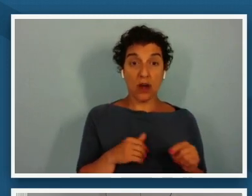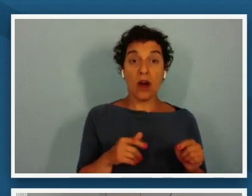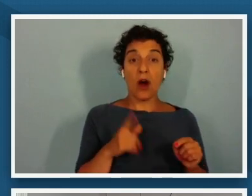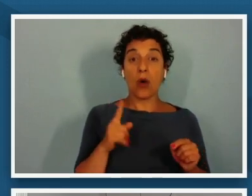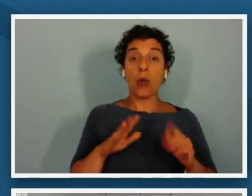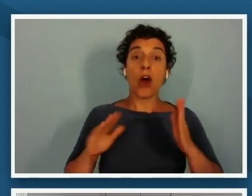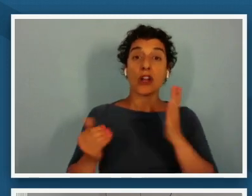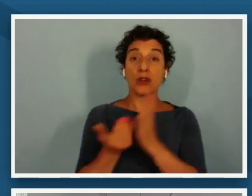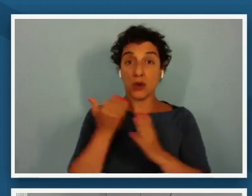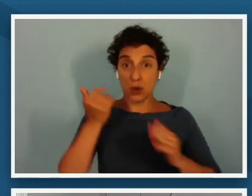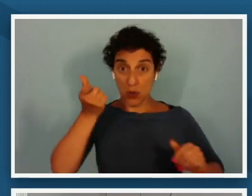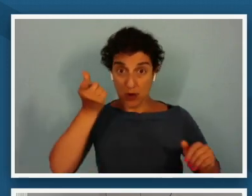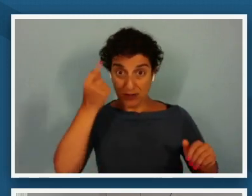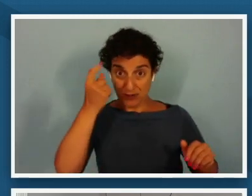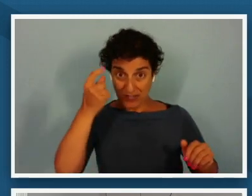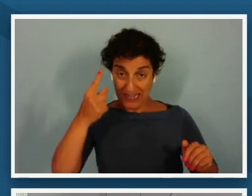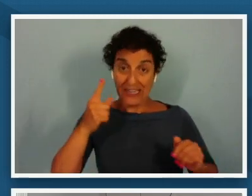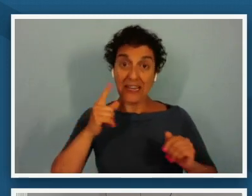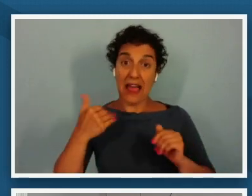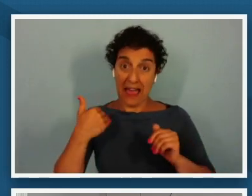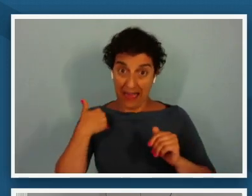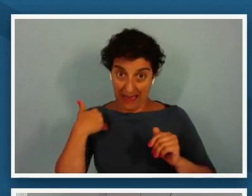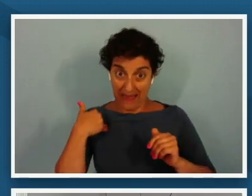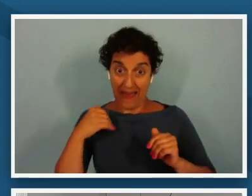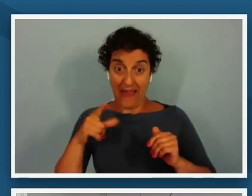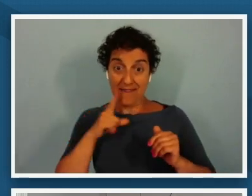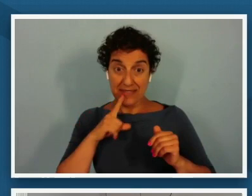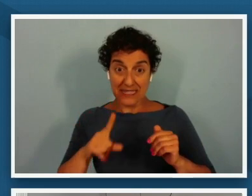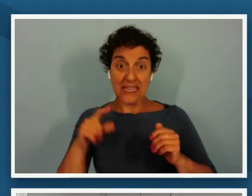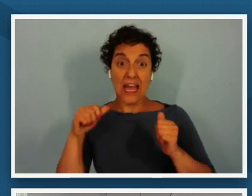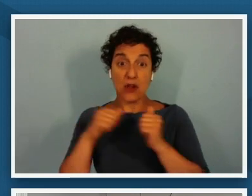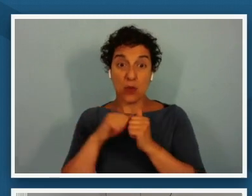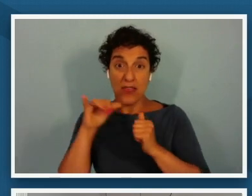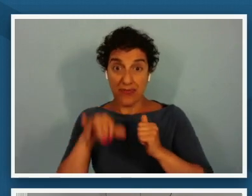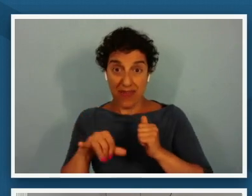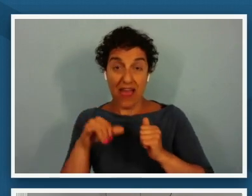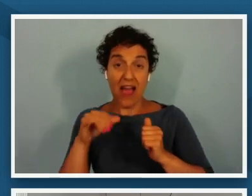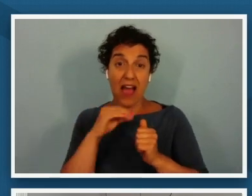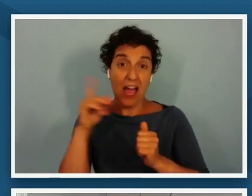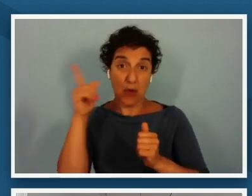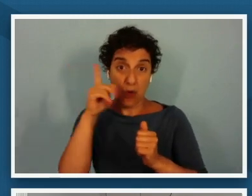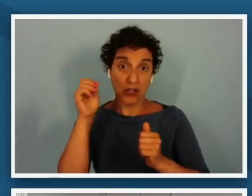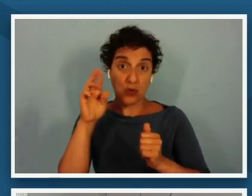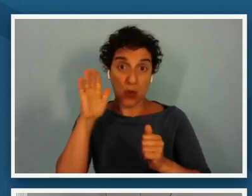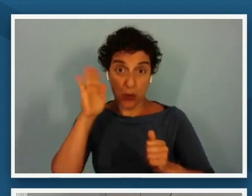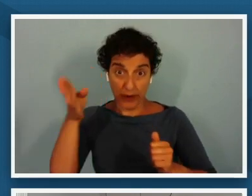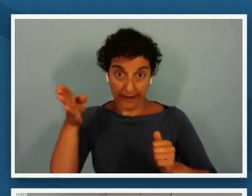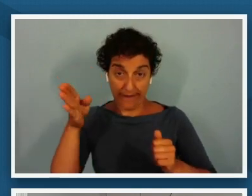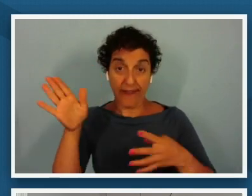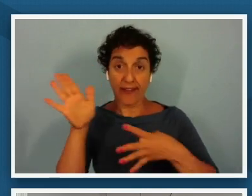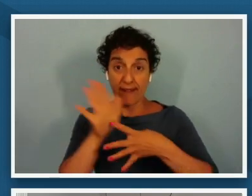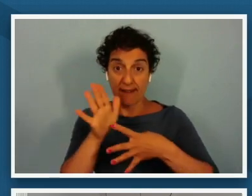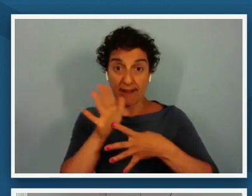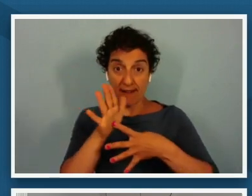reconstruction is blank and with it i wonder or will blank